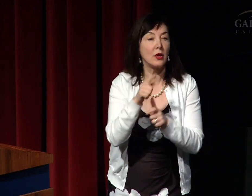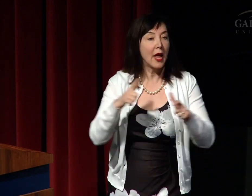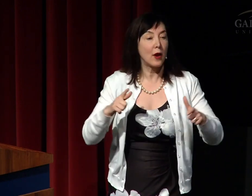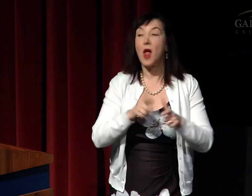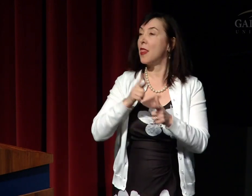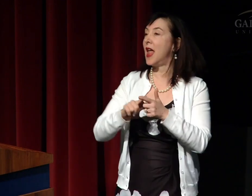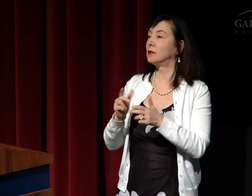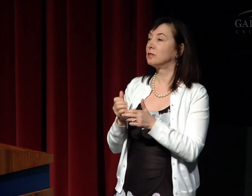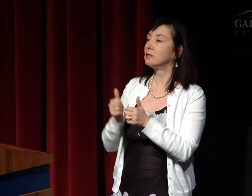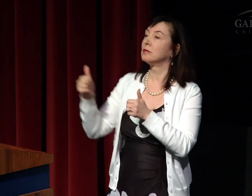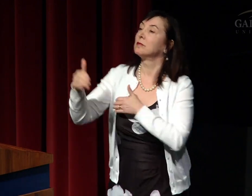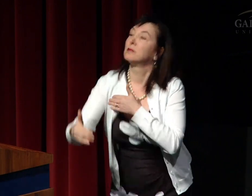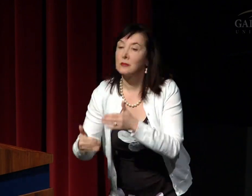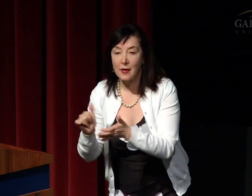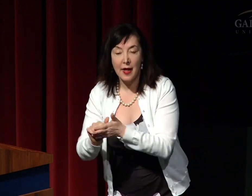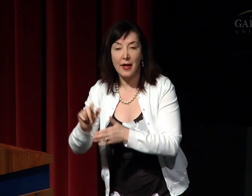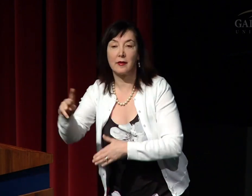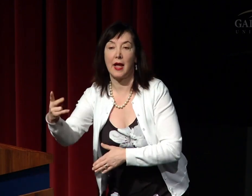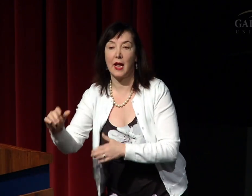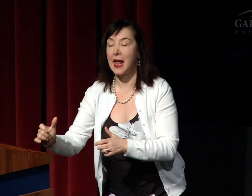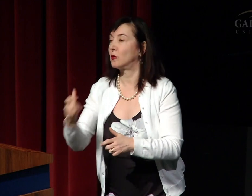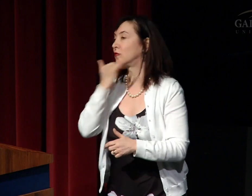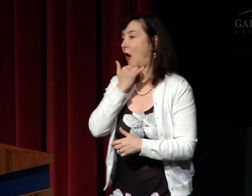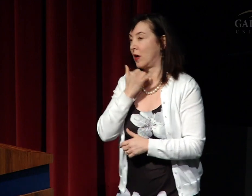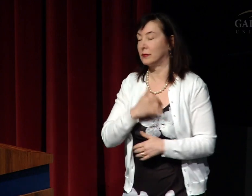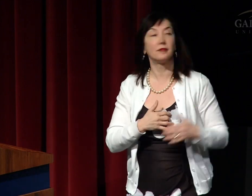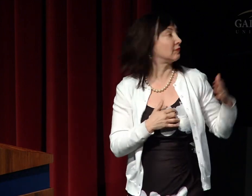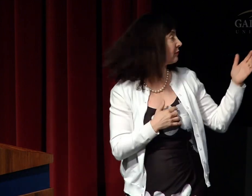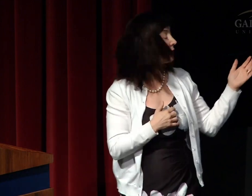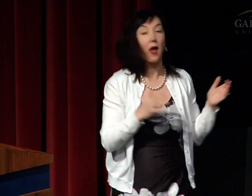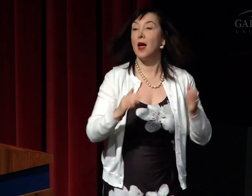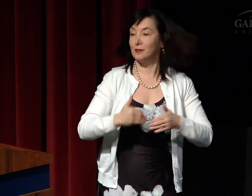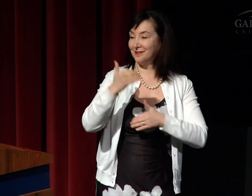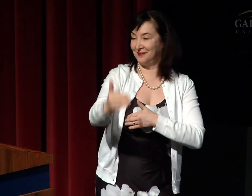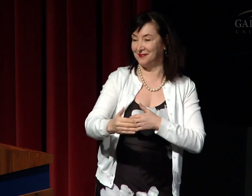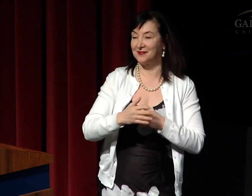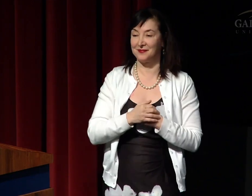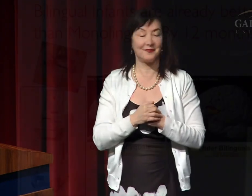in sequence, they need to learn one language first and then another. Again, this is not what we see from our research.